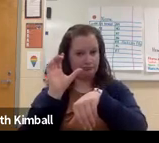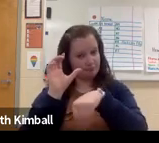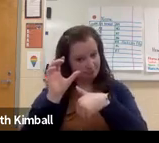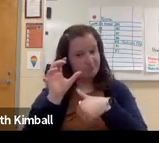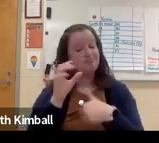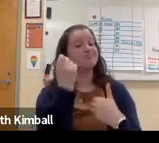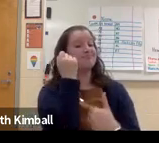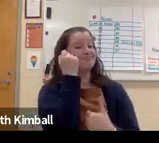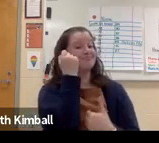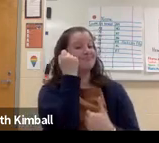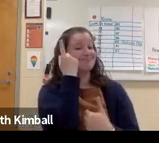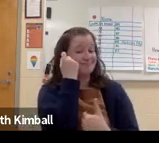They don't actually touch the computer.